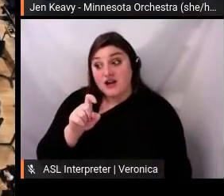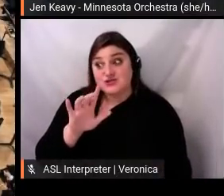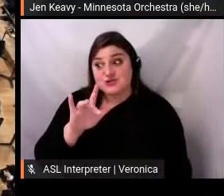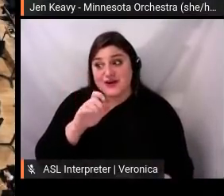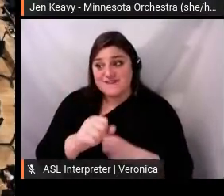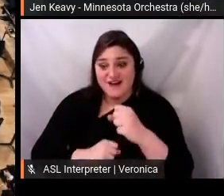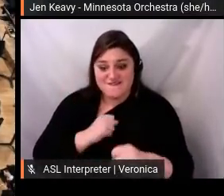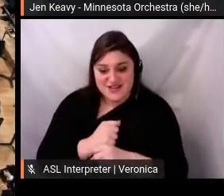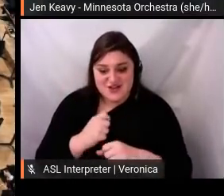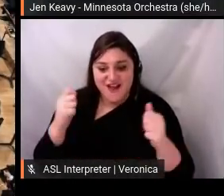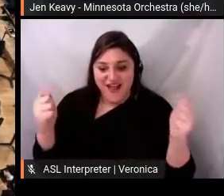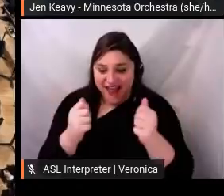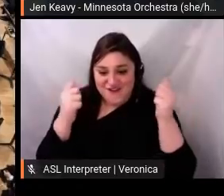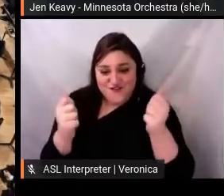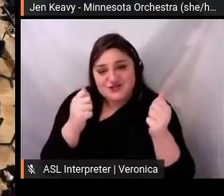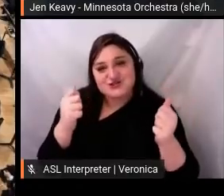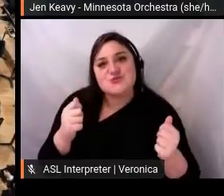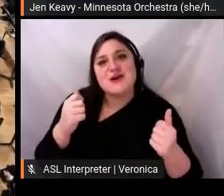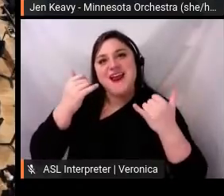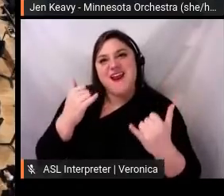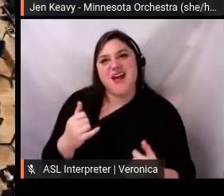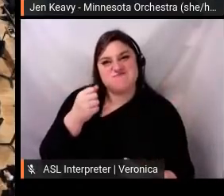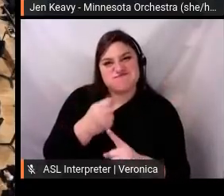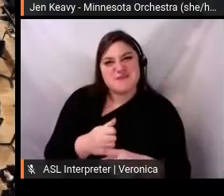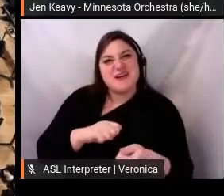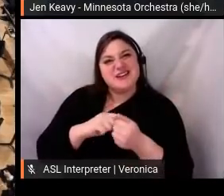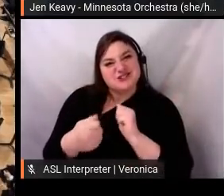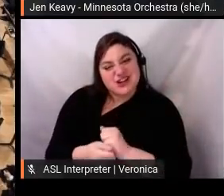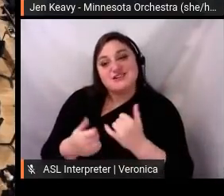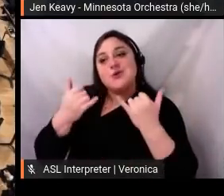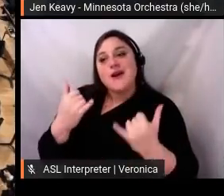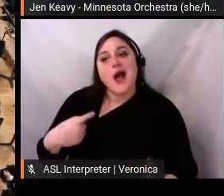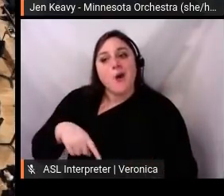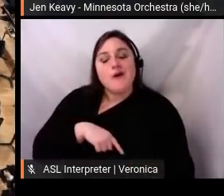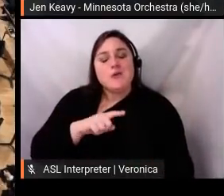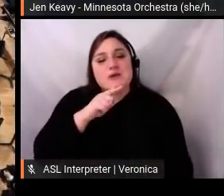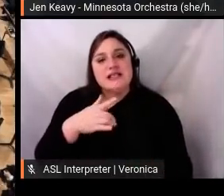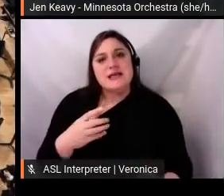purpose and a deeper appreciation of the joy of sharing music. The